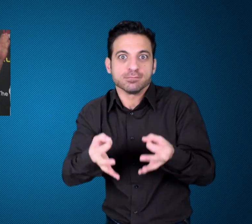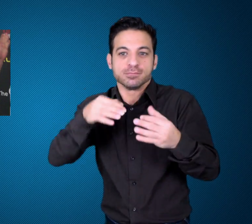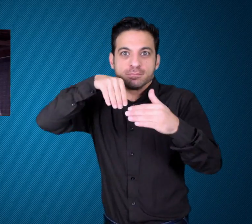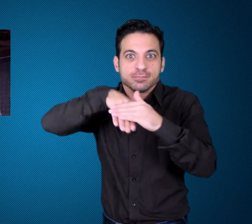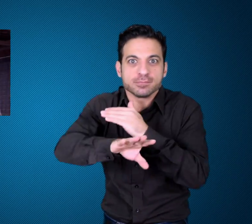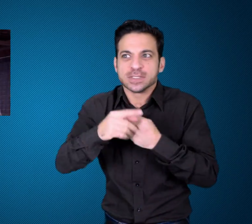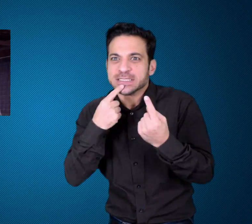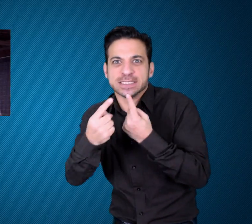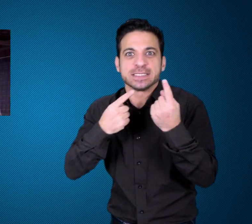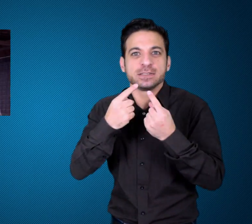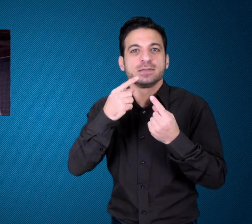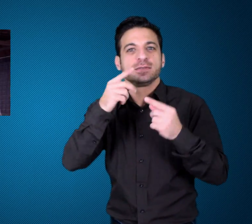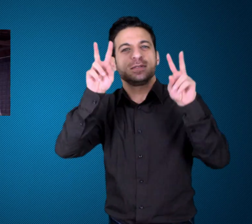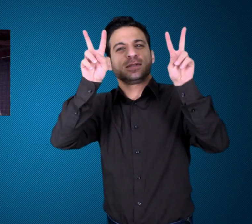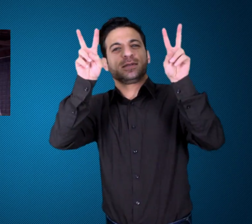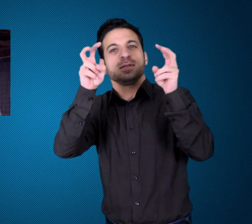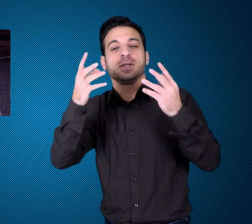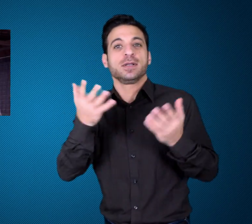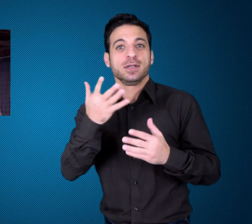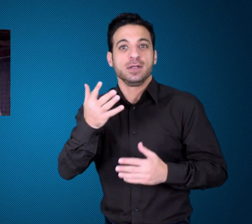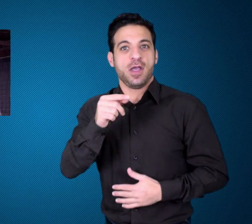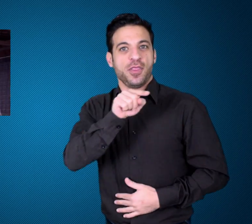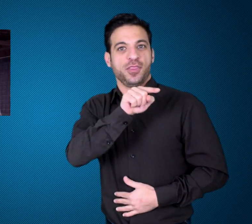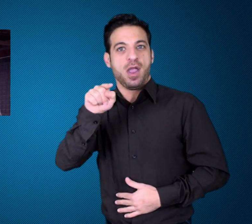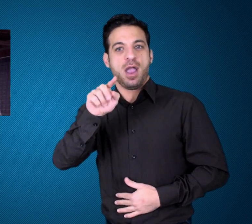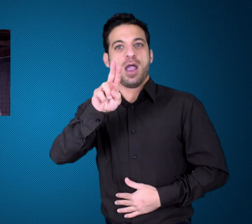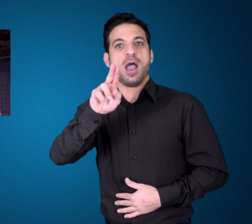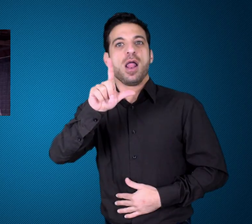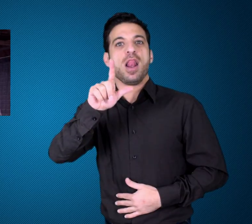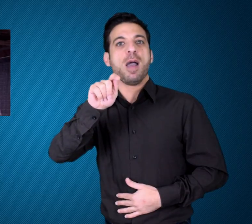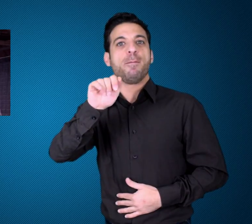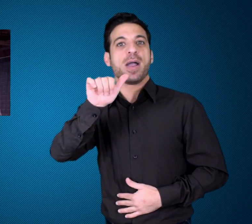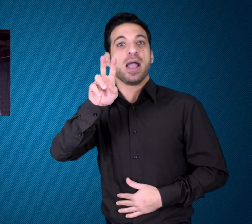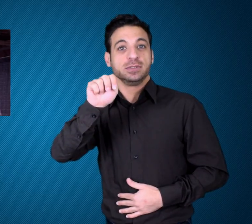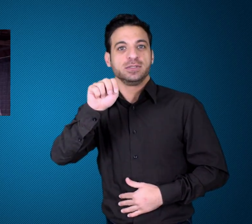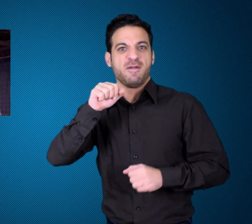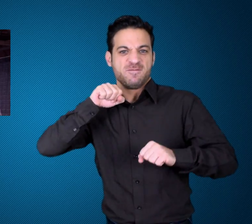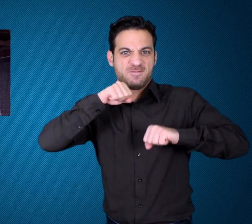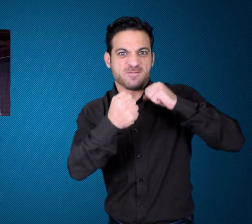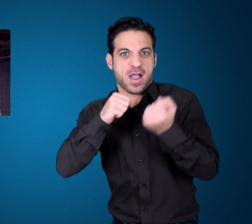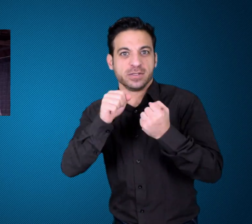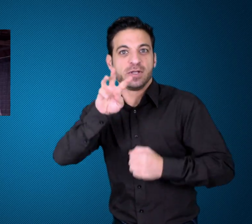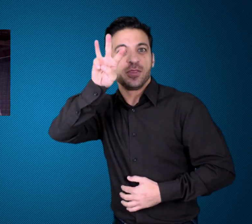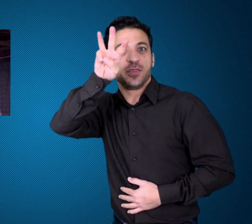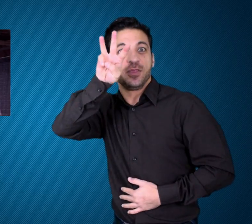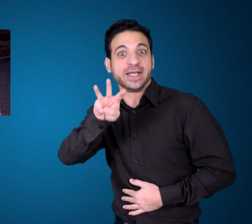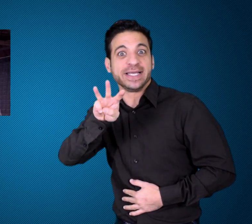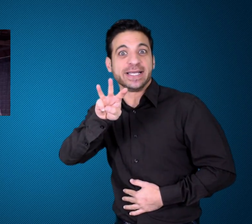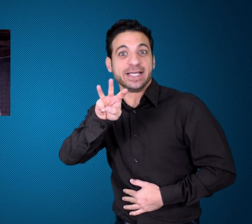reality TV show, "The Ultimate Fighter